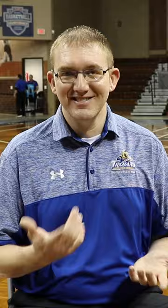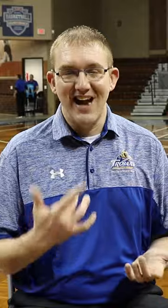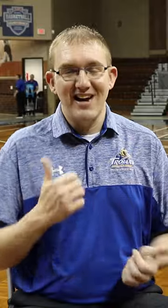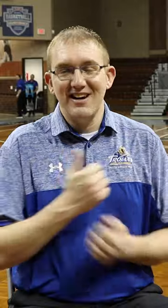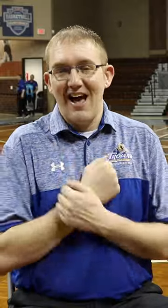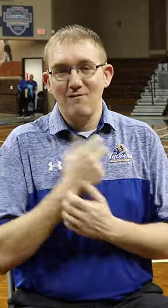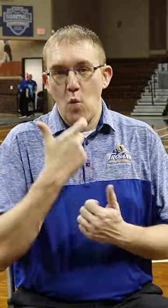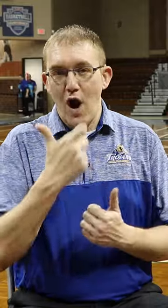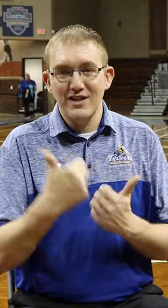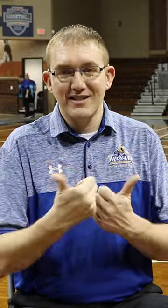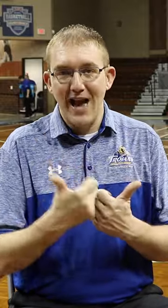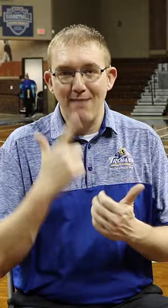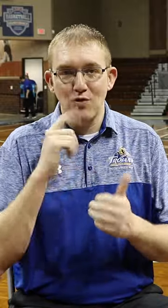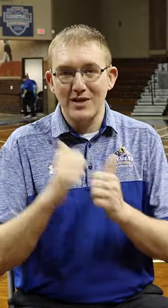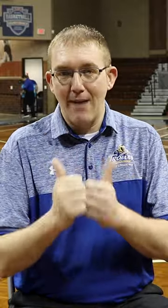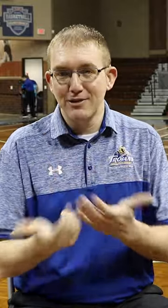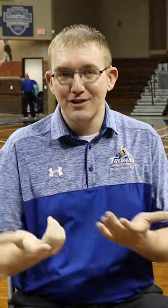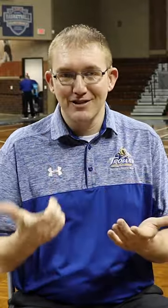I love watching games, especially when they play at a competitive level.